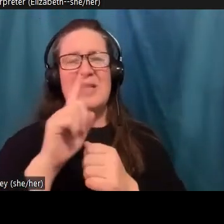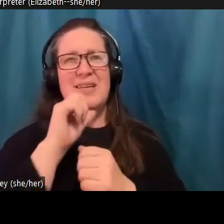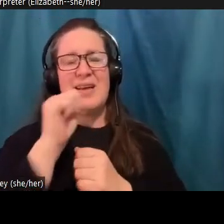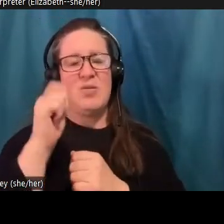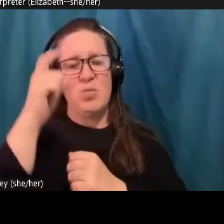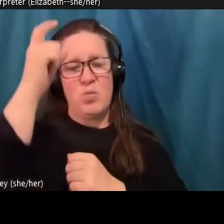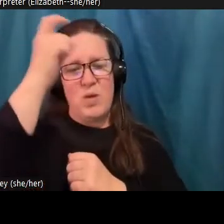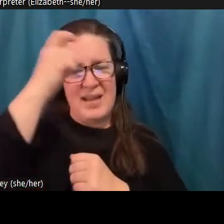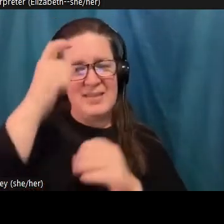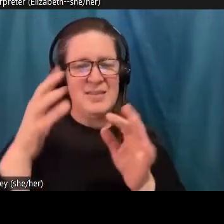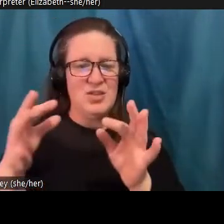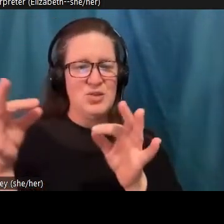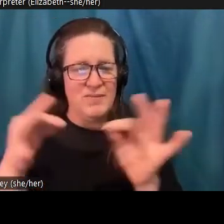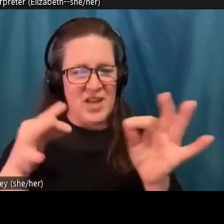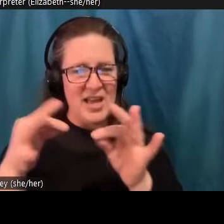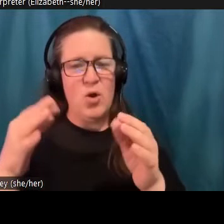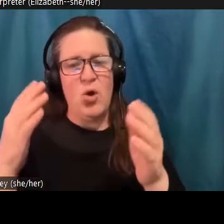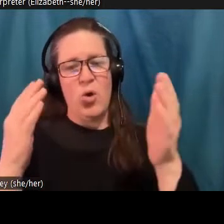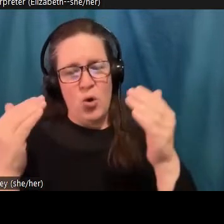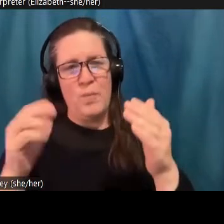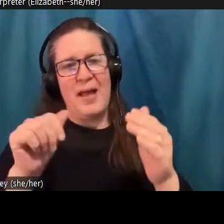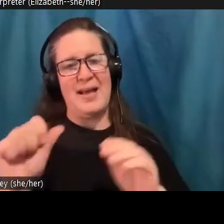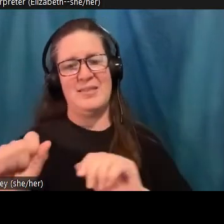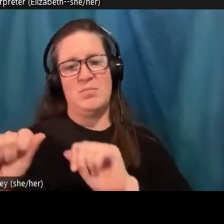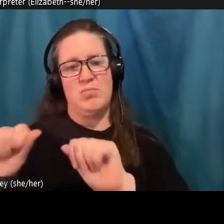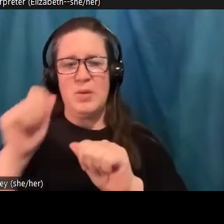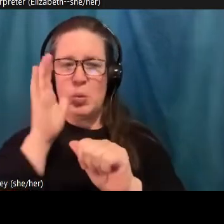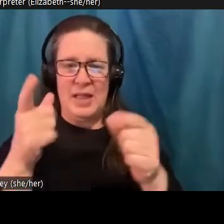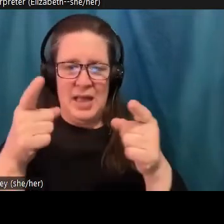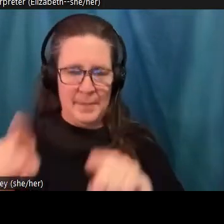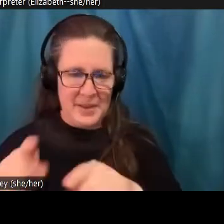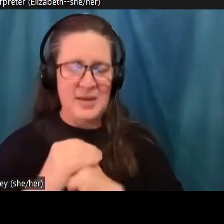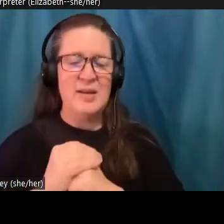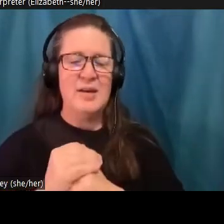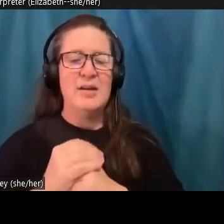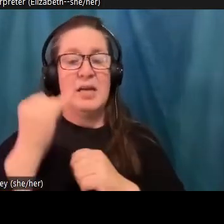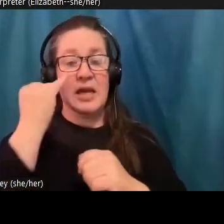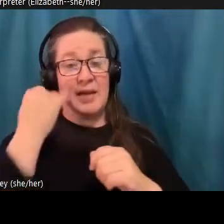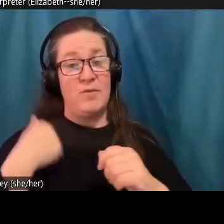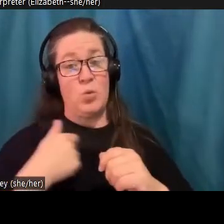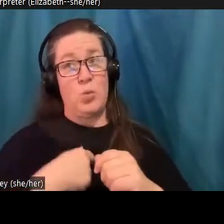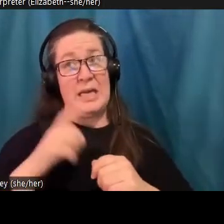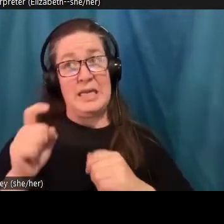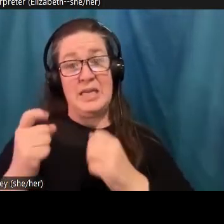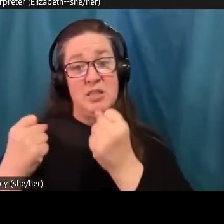Because if we need assurance of success before we act, we set ourselves up to become demoralized every time we hit a